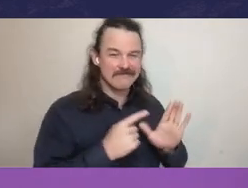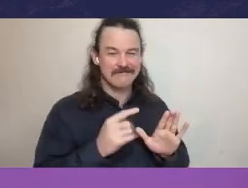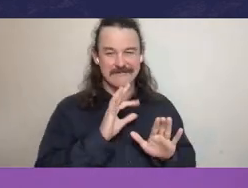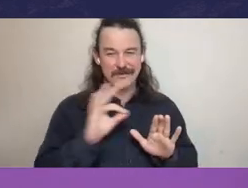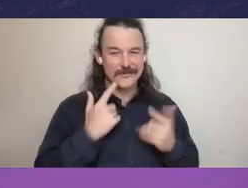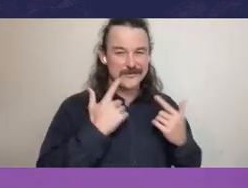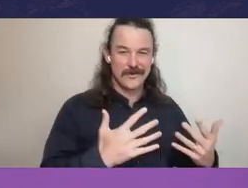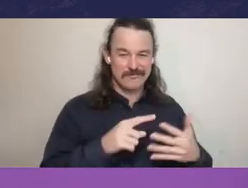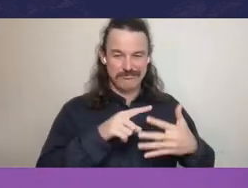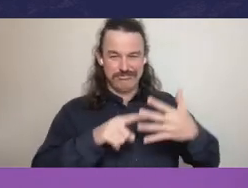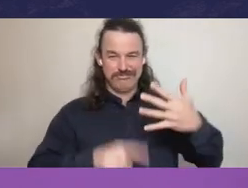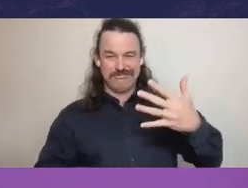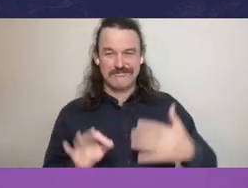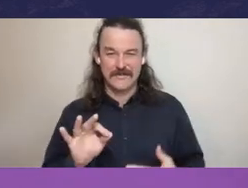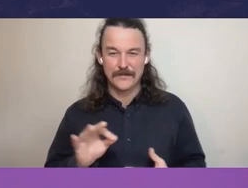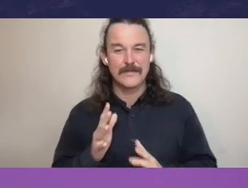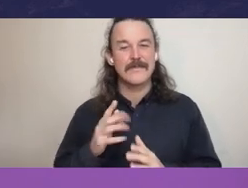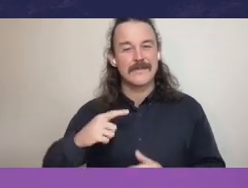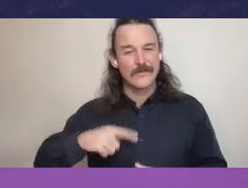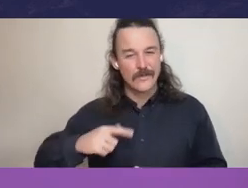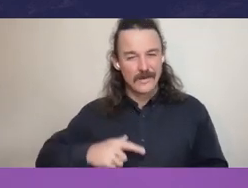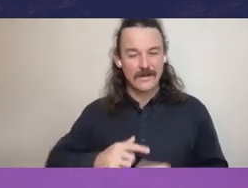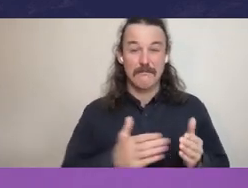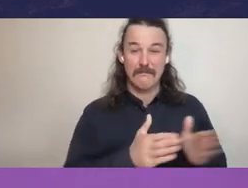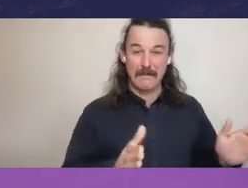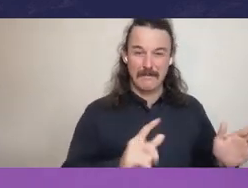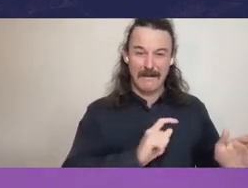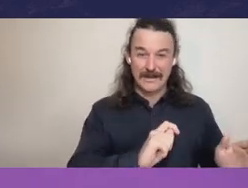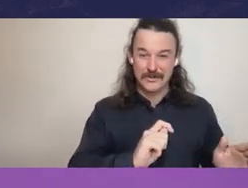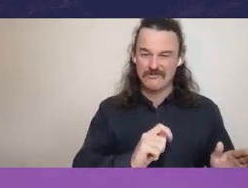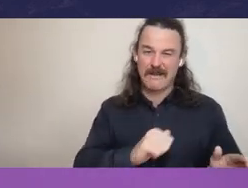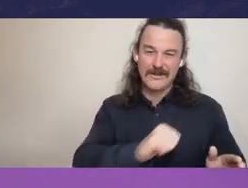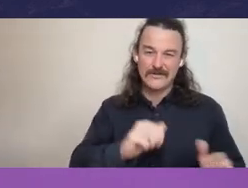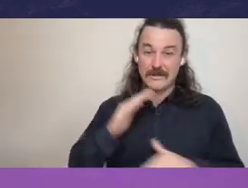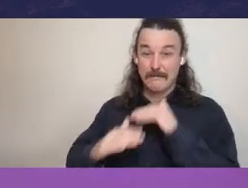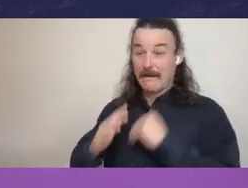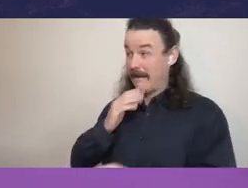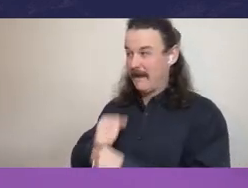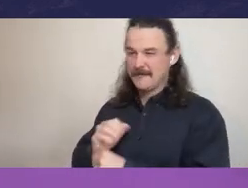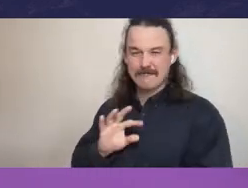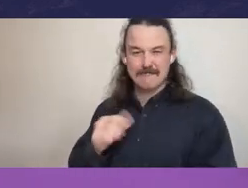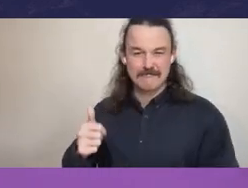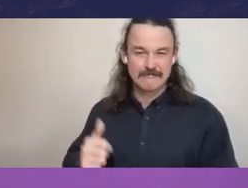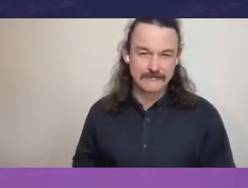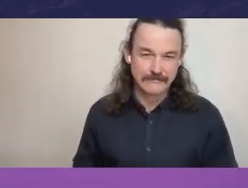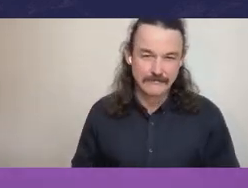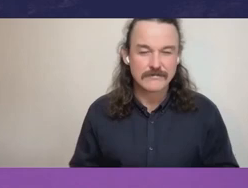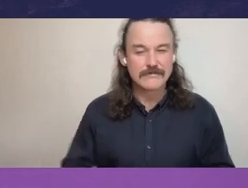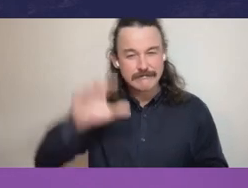attitude towards government that I can recall, just as an aside, speaking to someone about a few years ago, they said, ‘No,